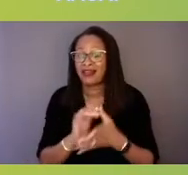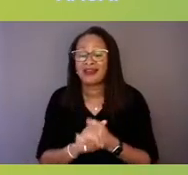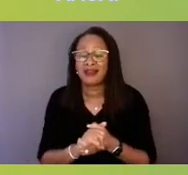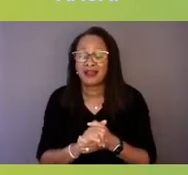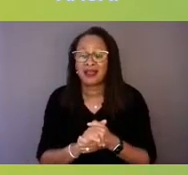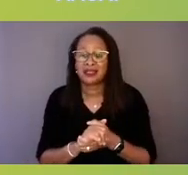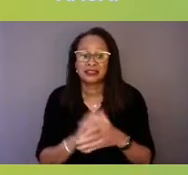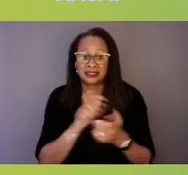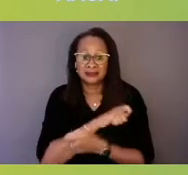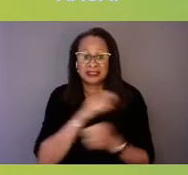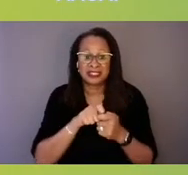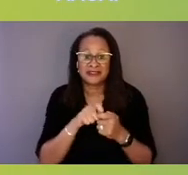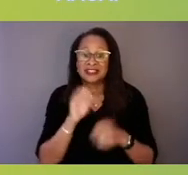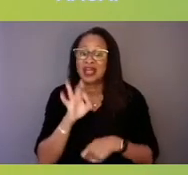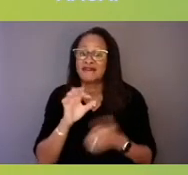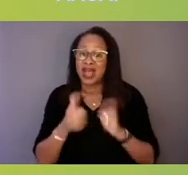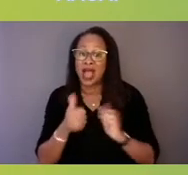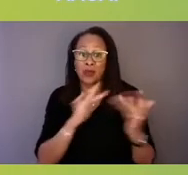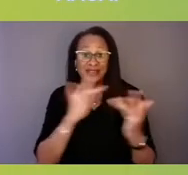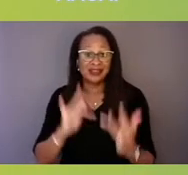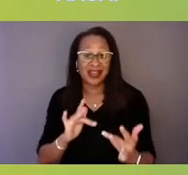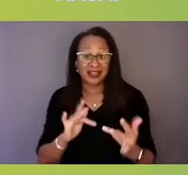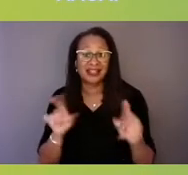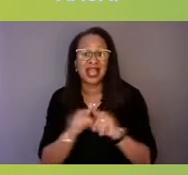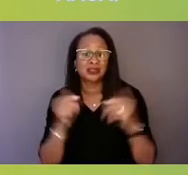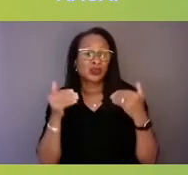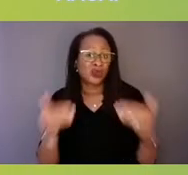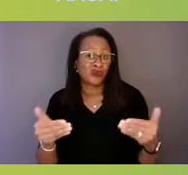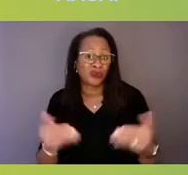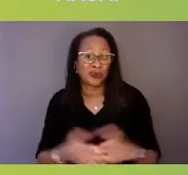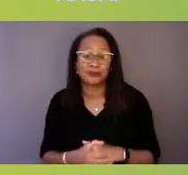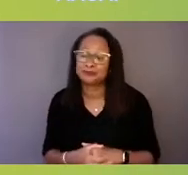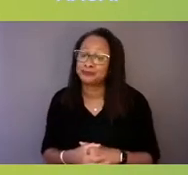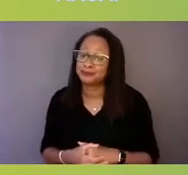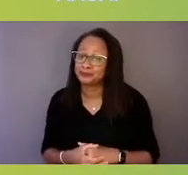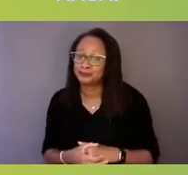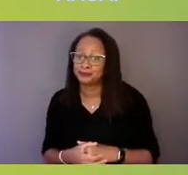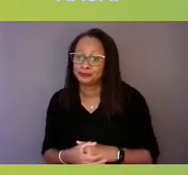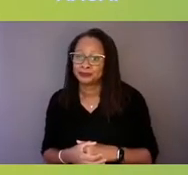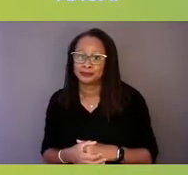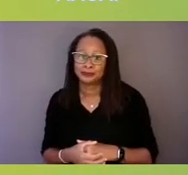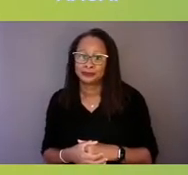of how we're reaching out as we move forward. Yeah, and it needs to be said